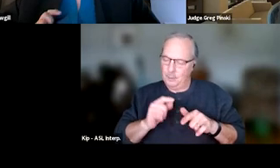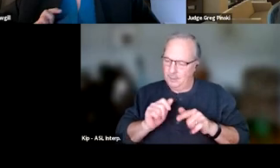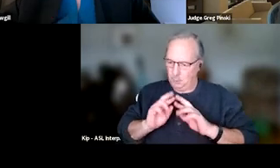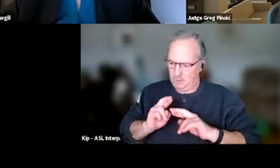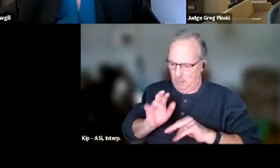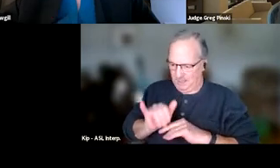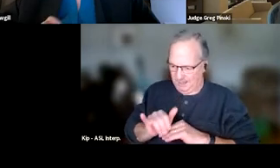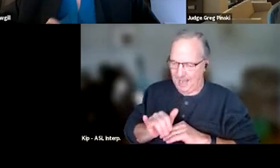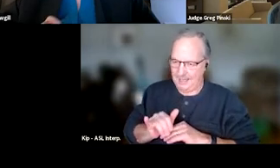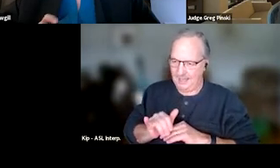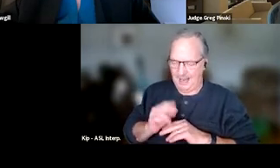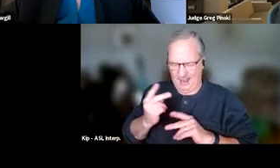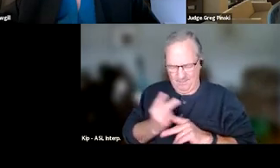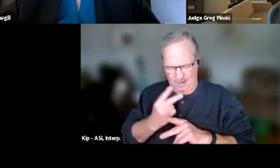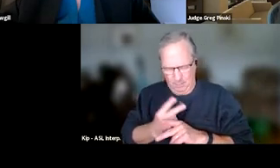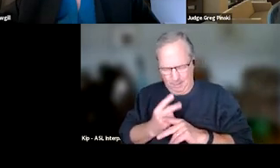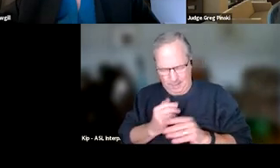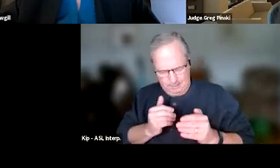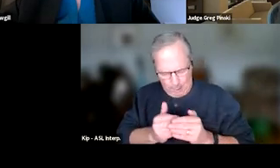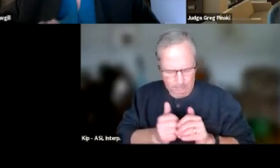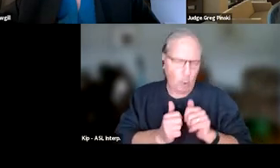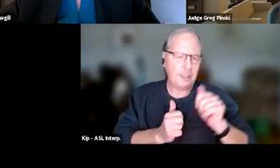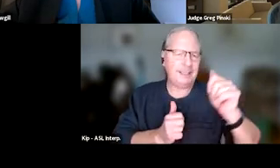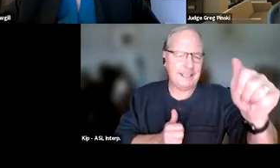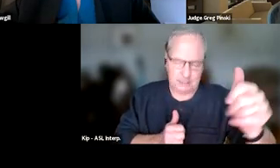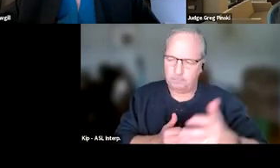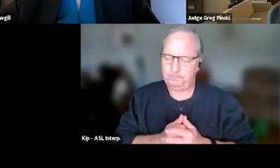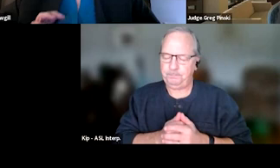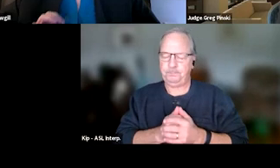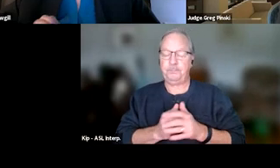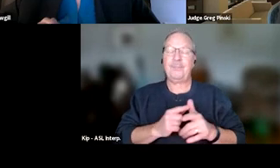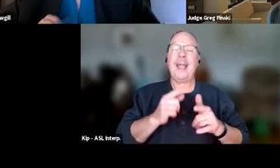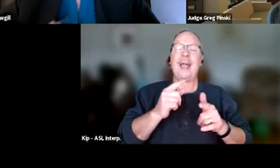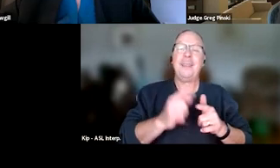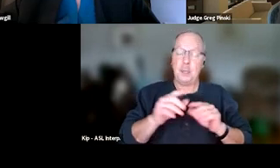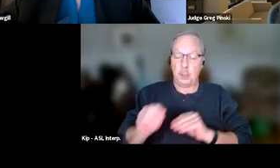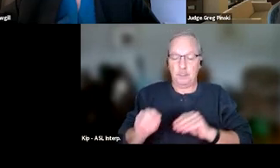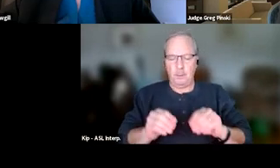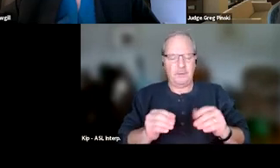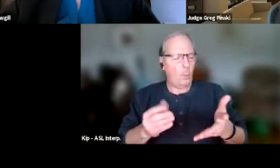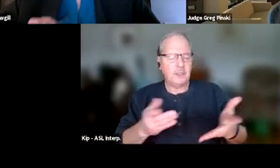and figure out if that's proximal or distal. And then you're gonna move into that, what's the response choice magnitude?